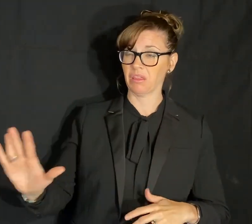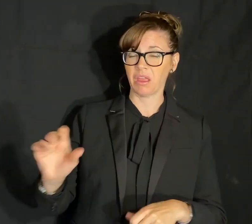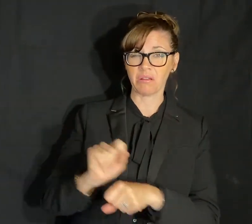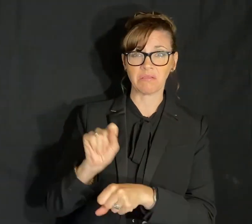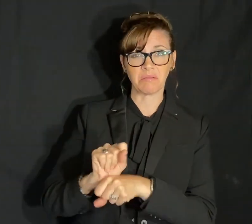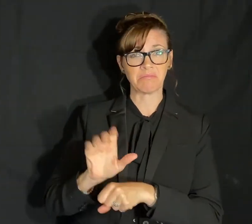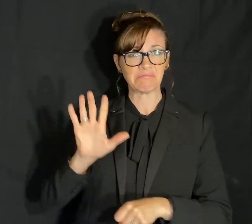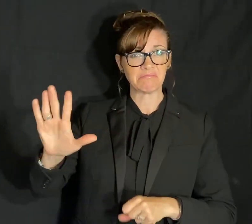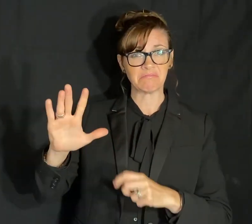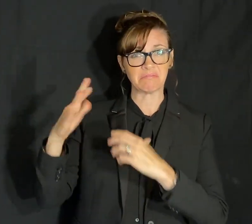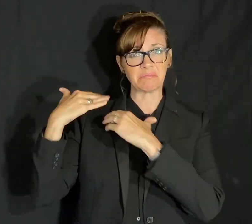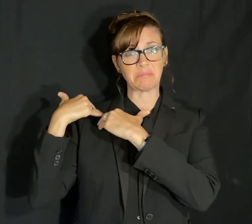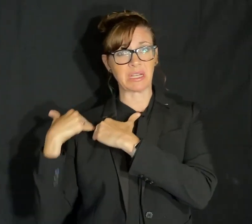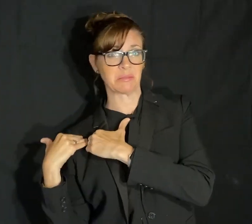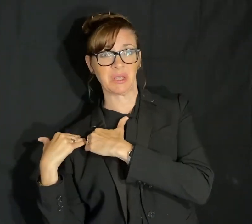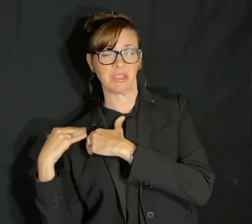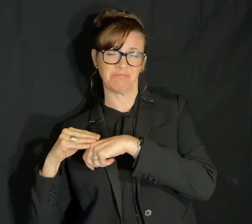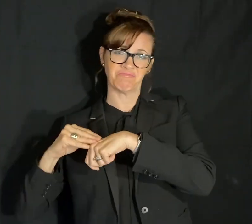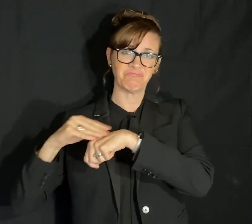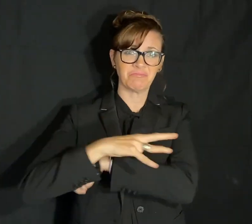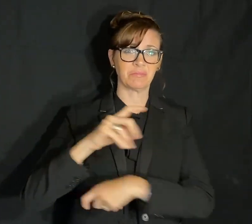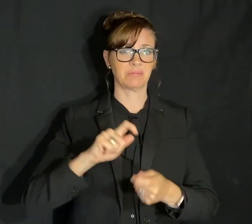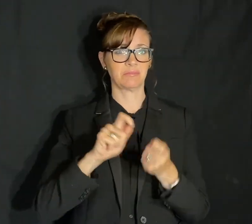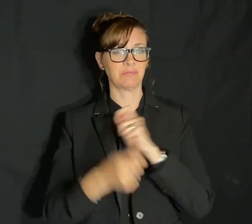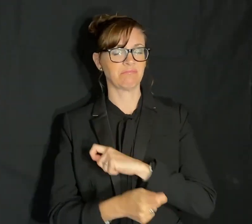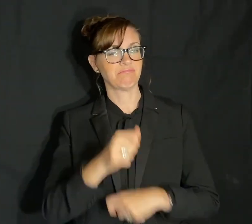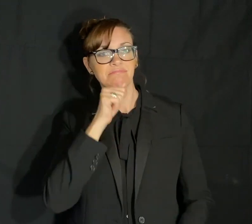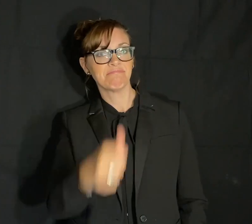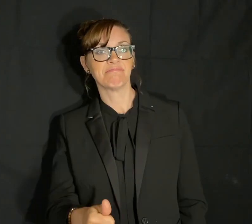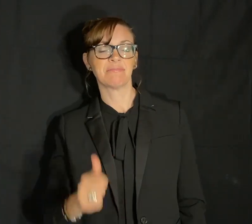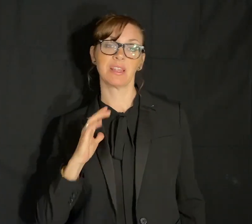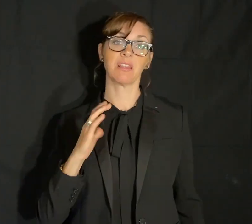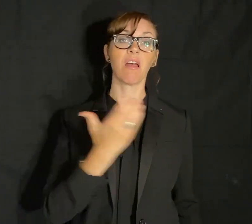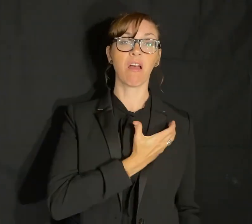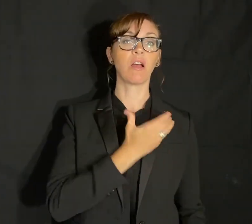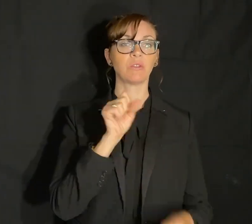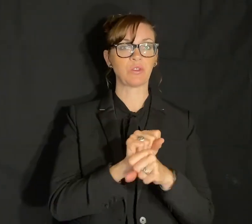It is the responsibility of each of us. This is our job. We all have a responsibility in creating change;